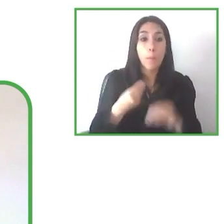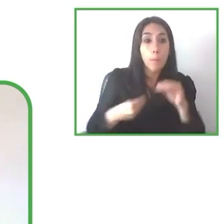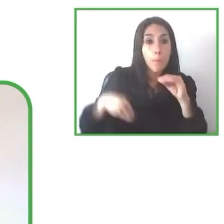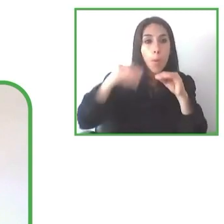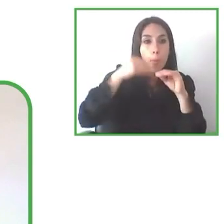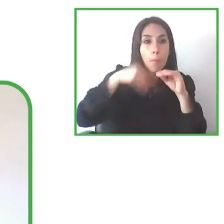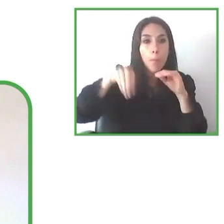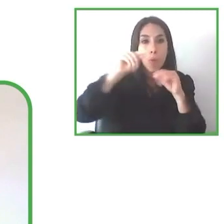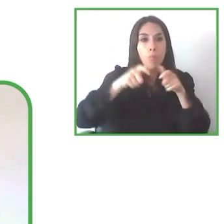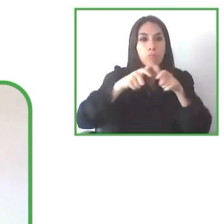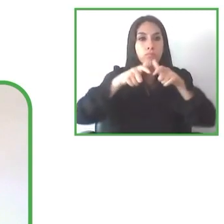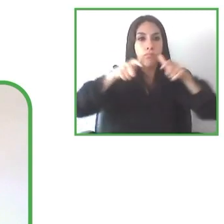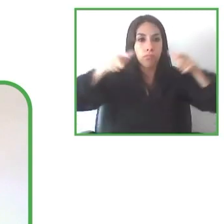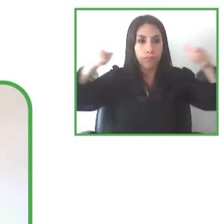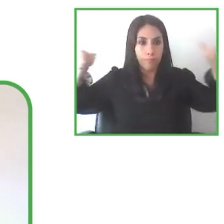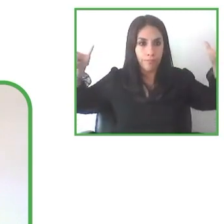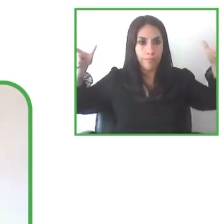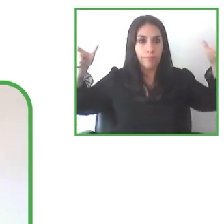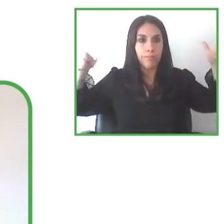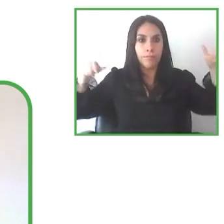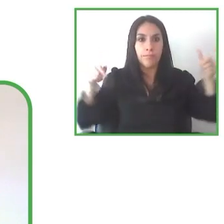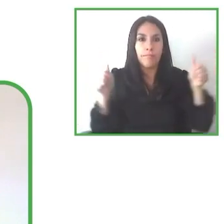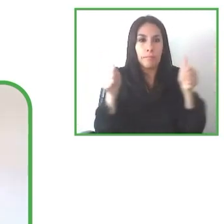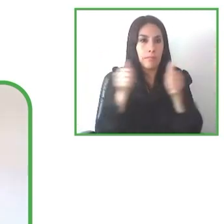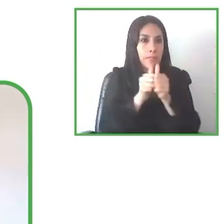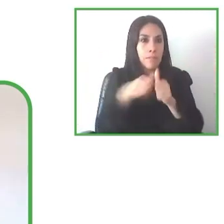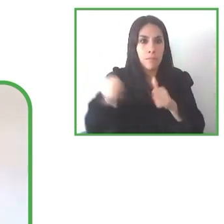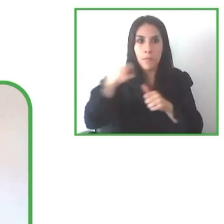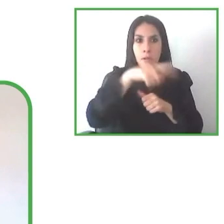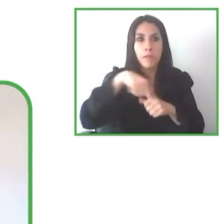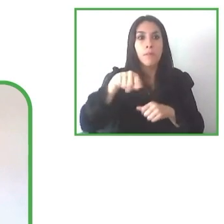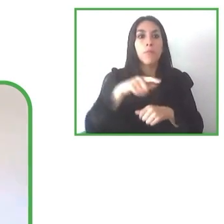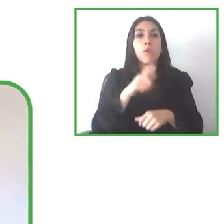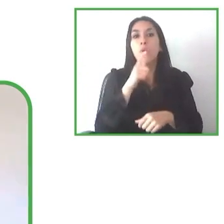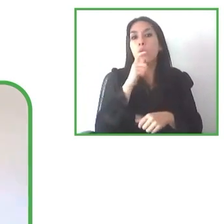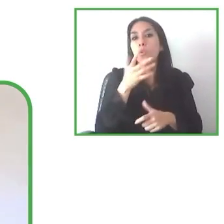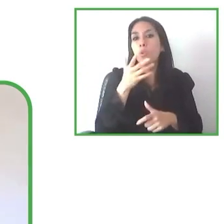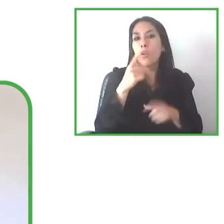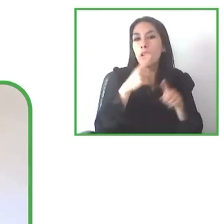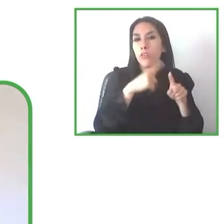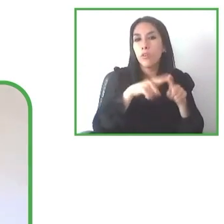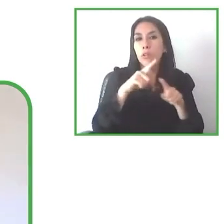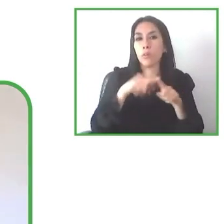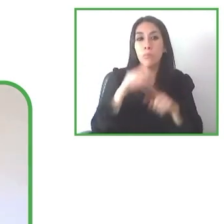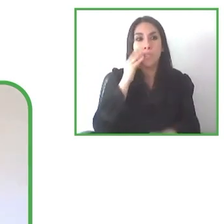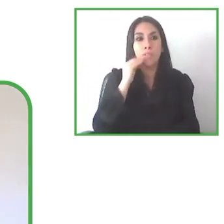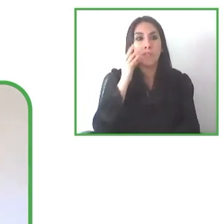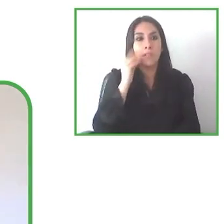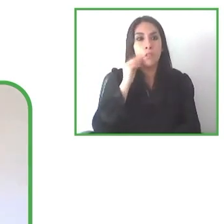We have grown together and that's why we have the different experiences with certitude.